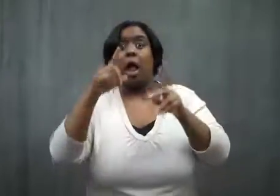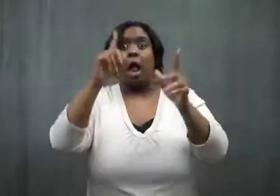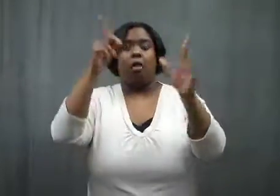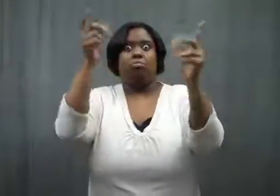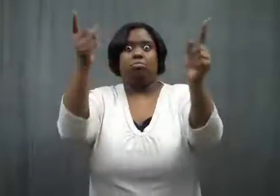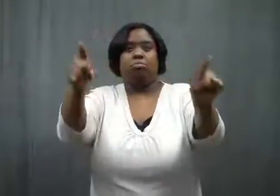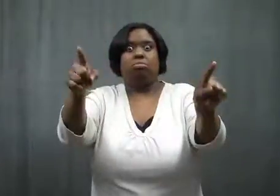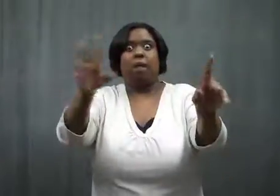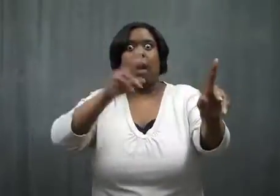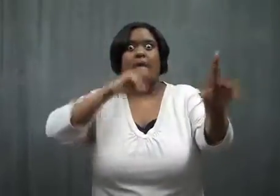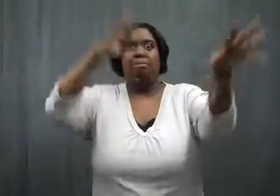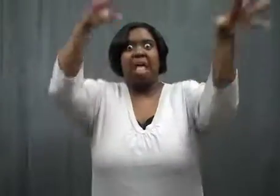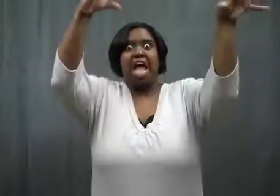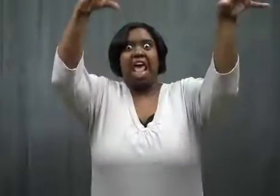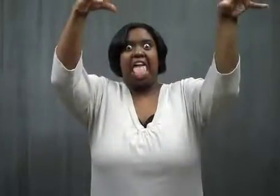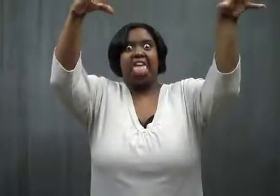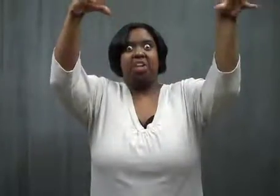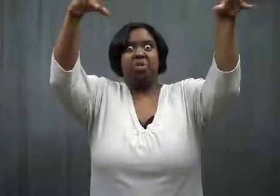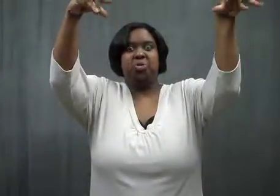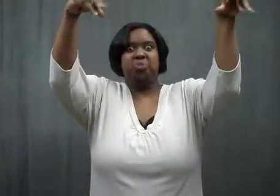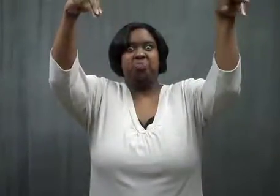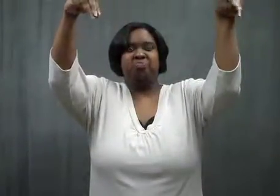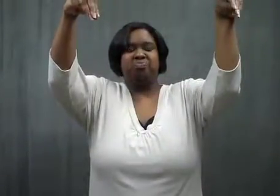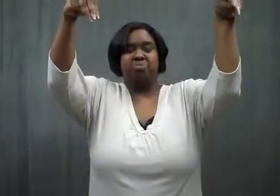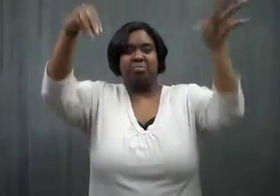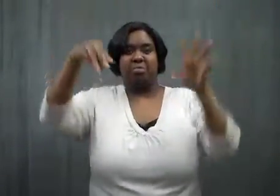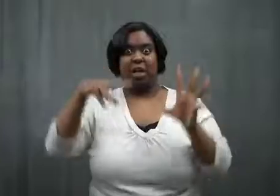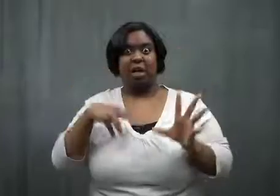Right then, the lights went out.